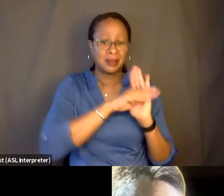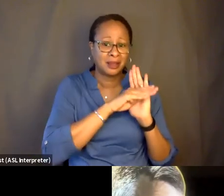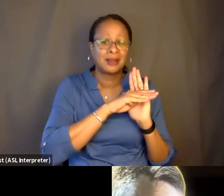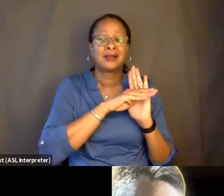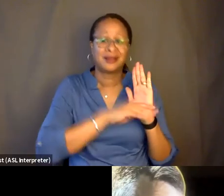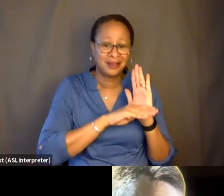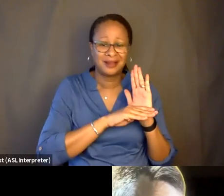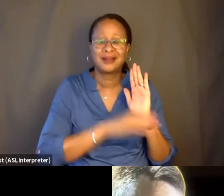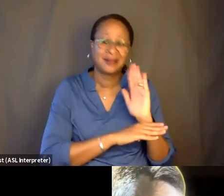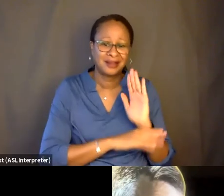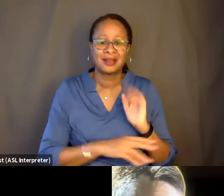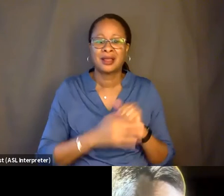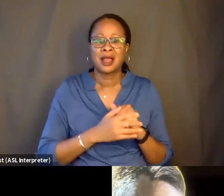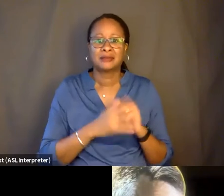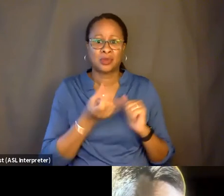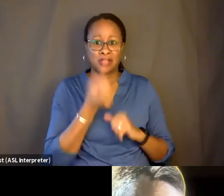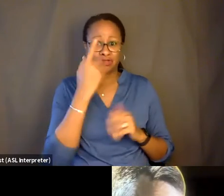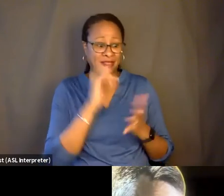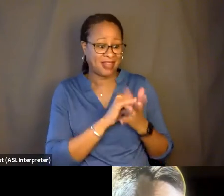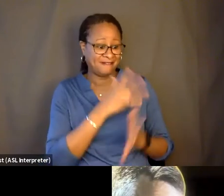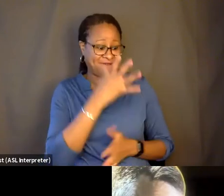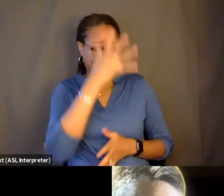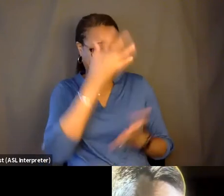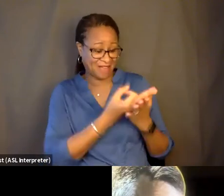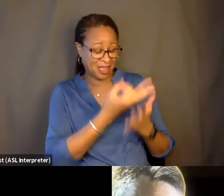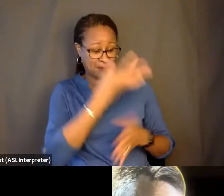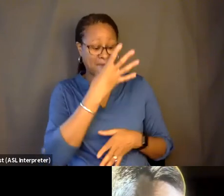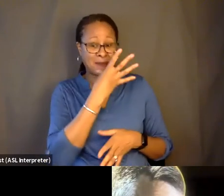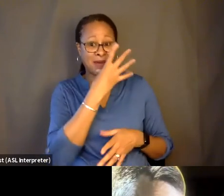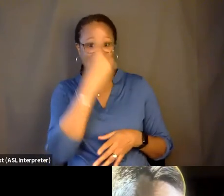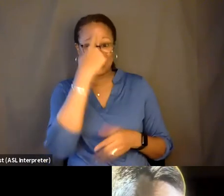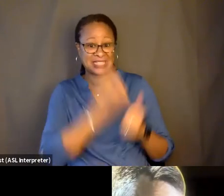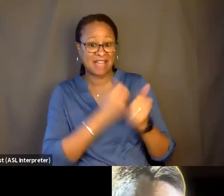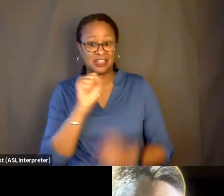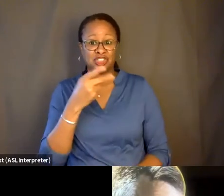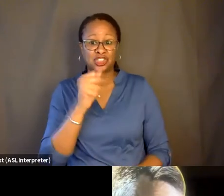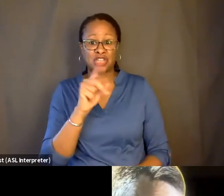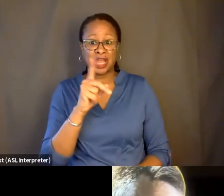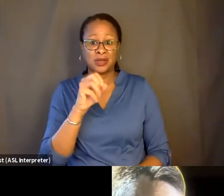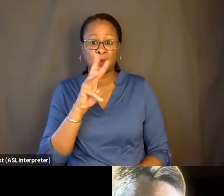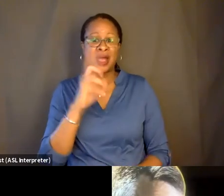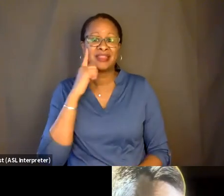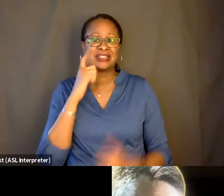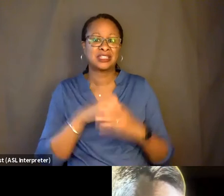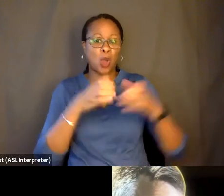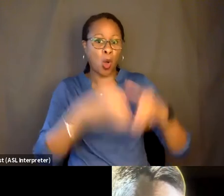around the fact that my mom, like, thinks every shadow on the ground is a hole, then all of a sudden